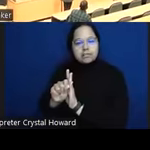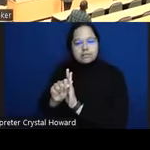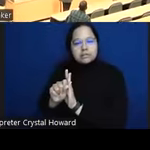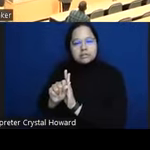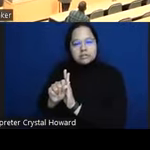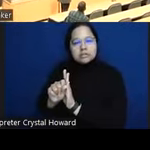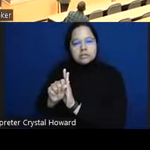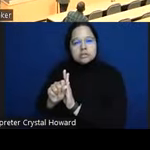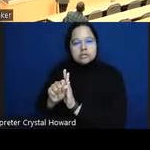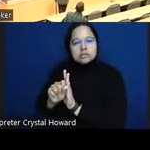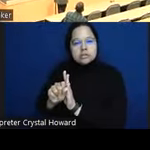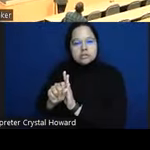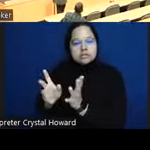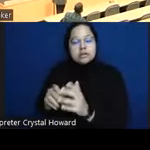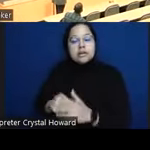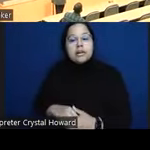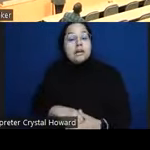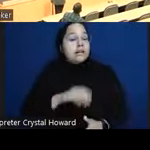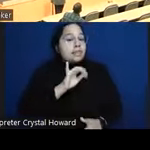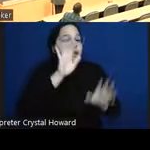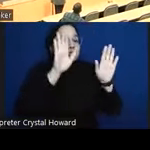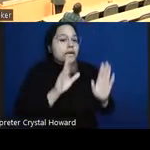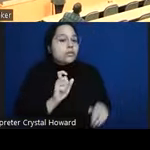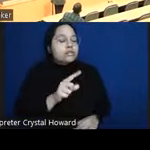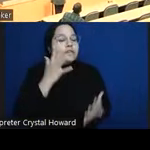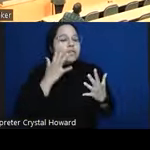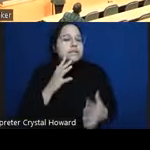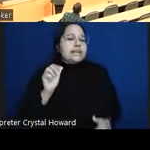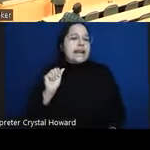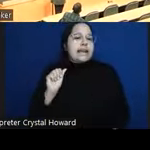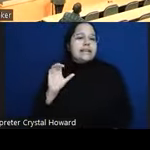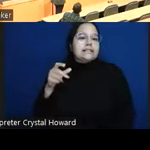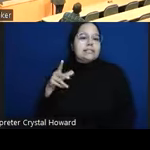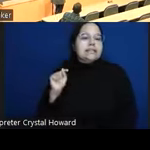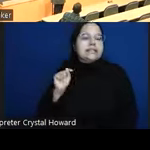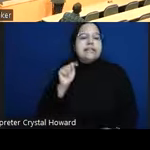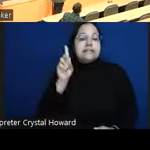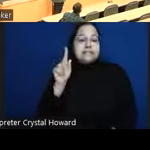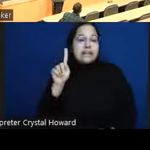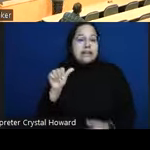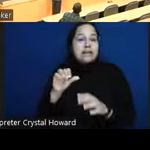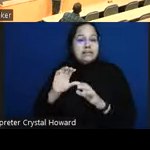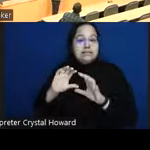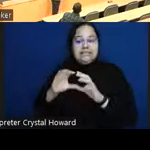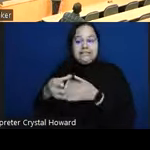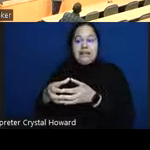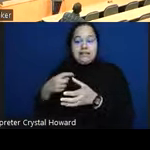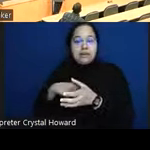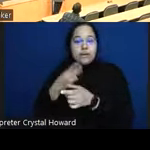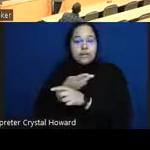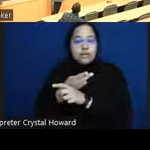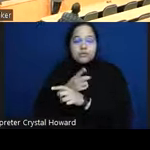great question unfortunately the ACP data set that we used was um uh extremely asymptomatic